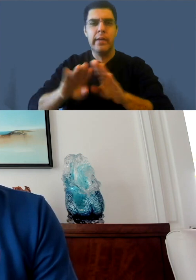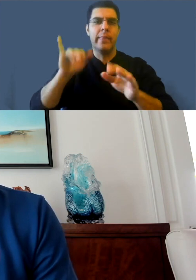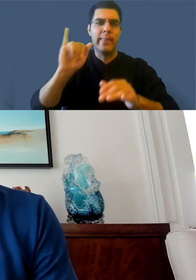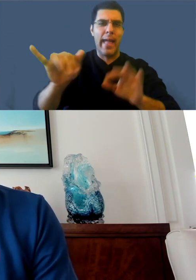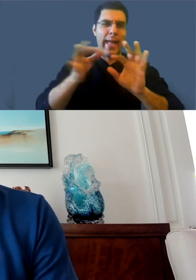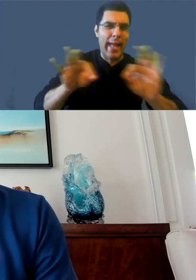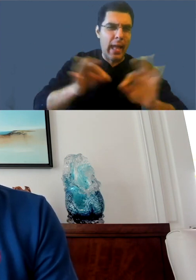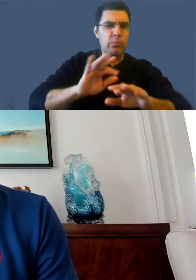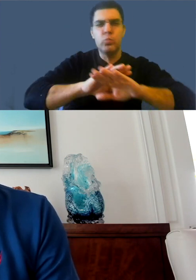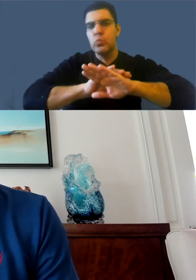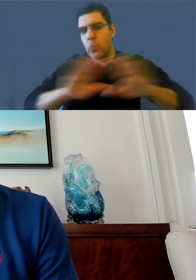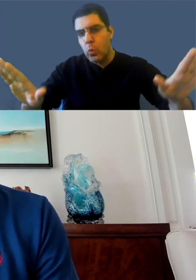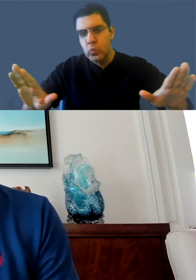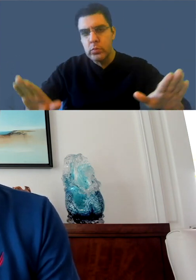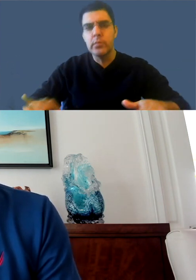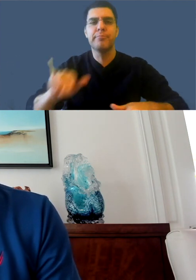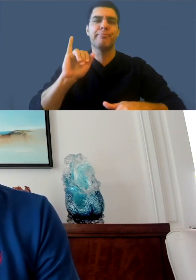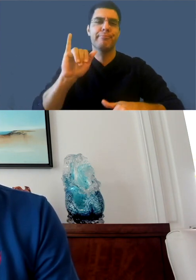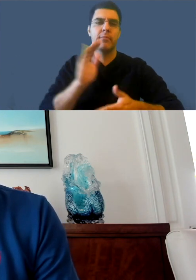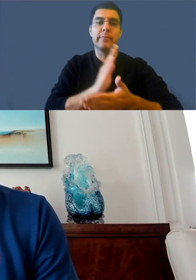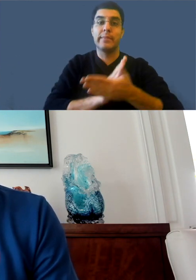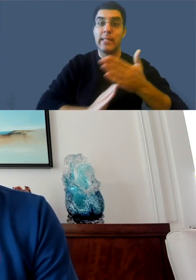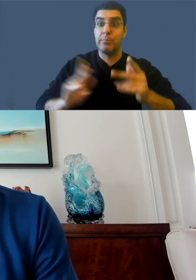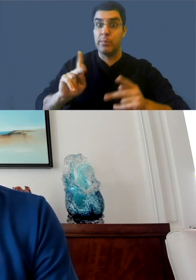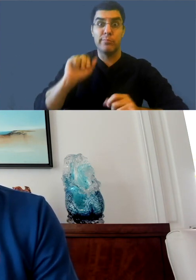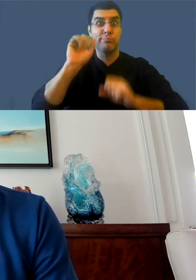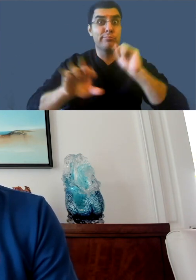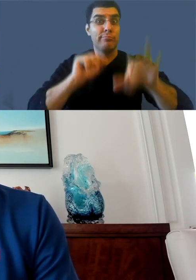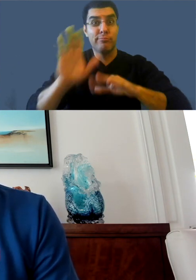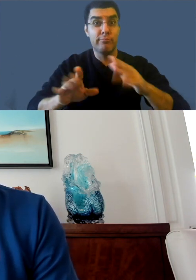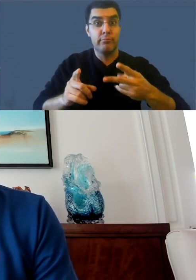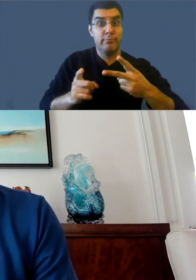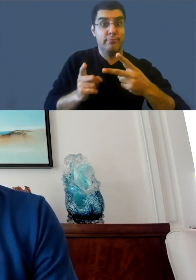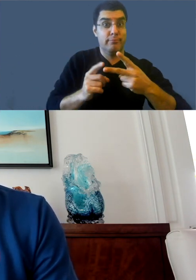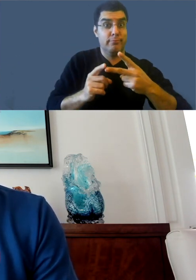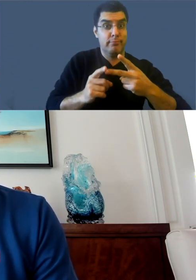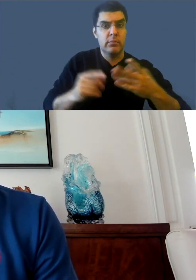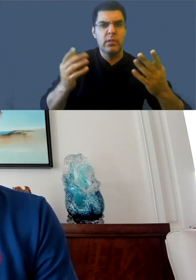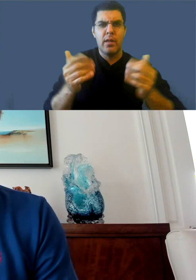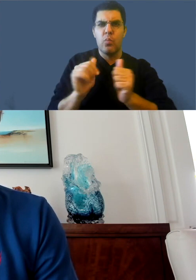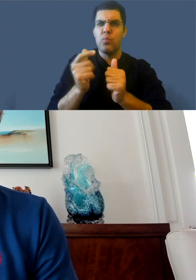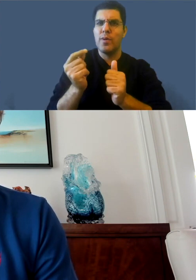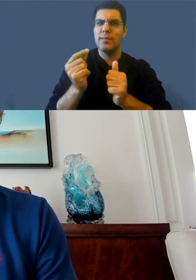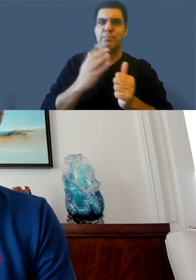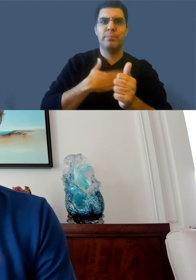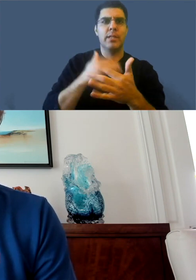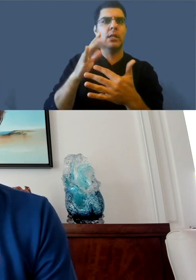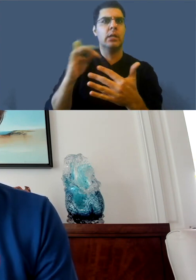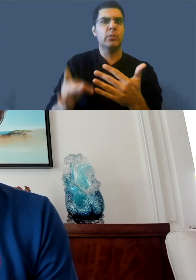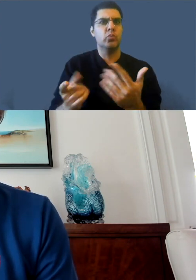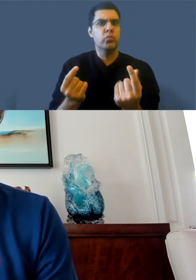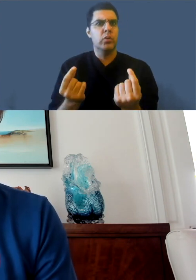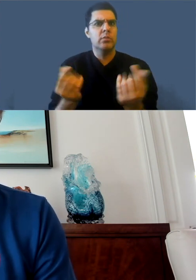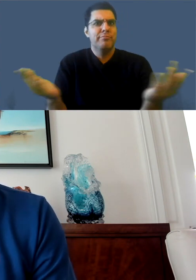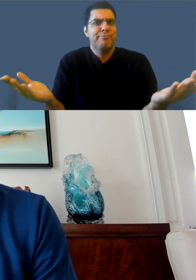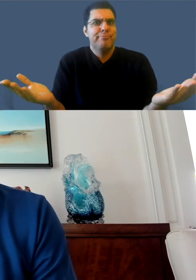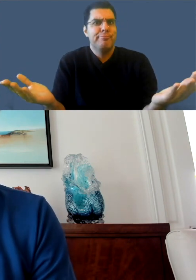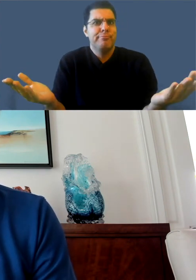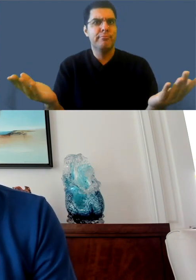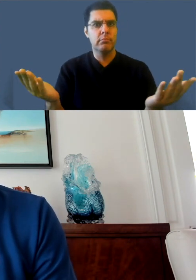we really want community captions as an option. And three there were questions about kind of how we came to the conclusion from a data perspective,